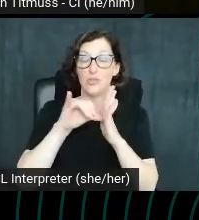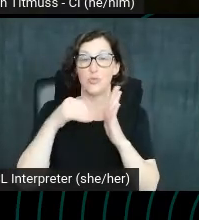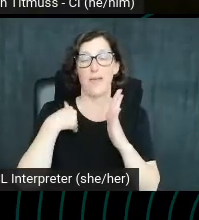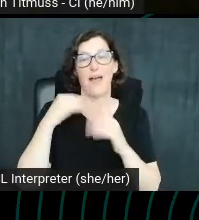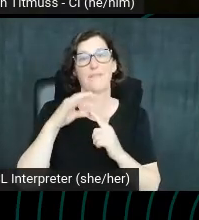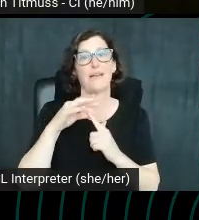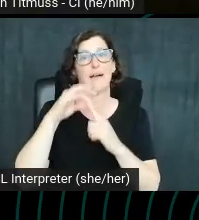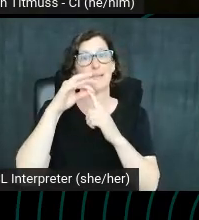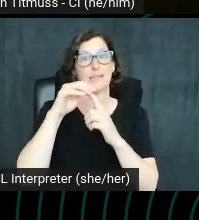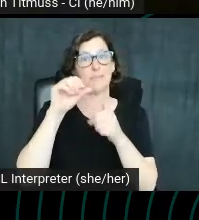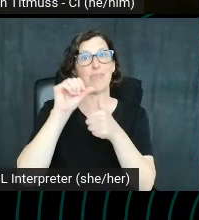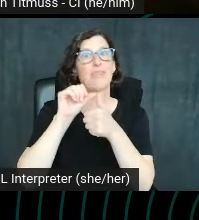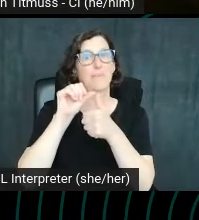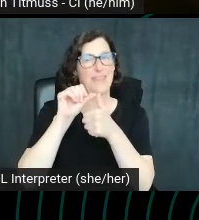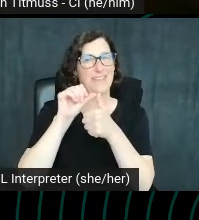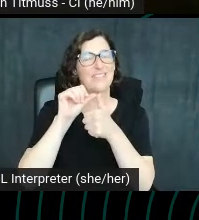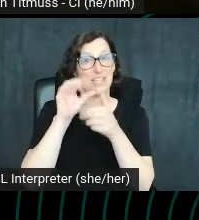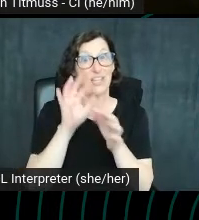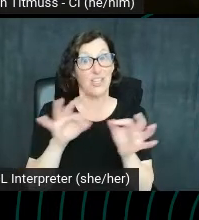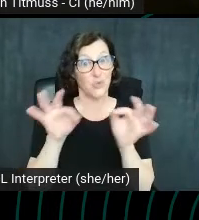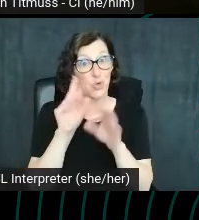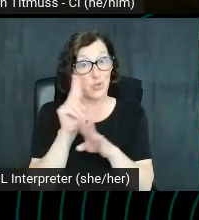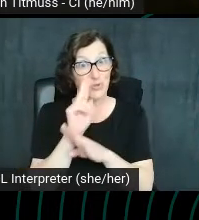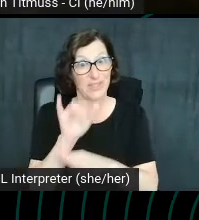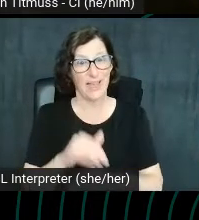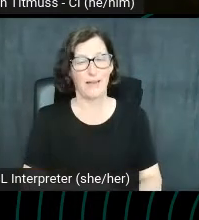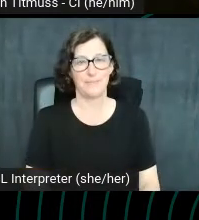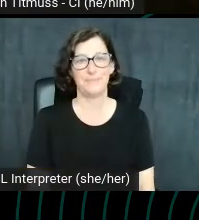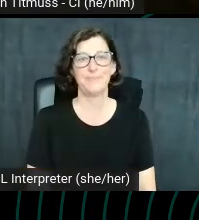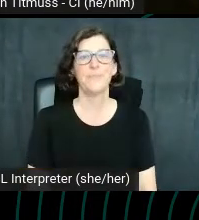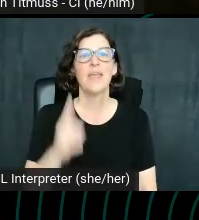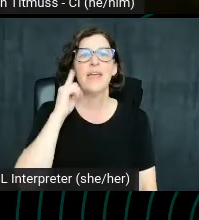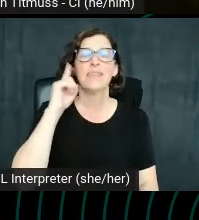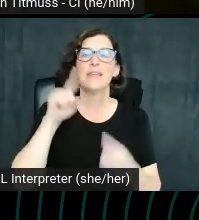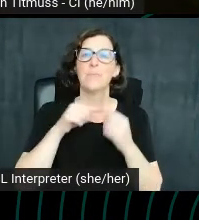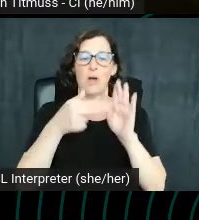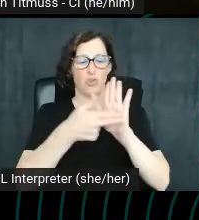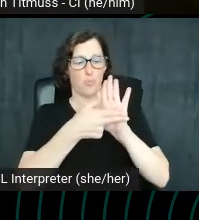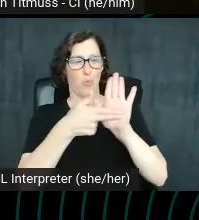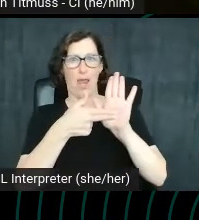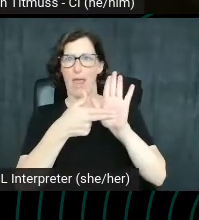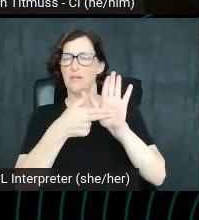So it's really worth using them and think about your brand branding something we mentioned before.